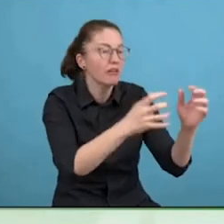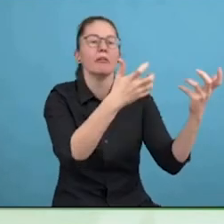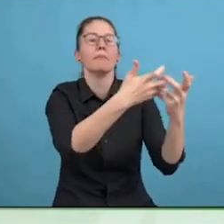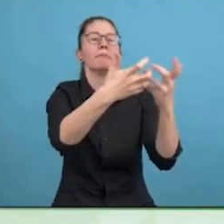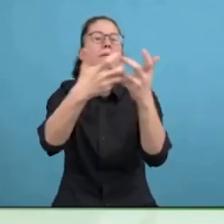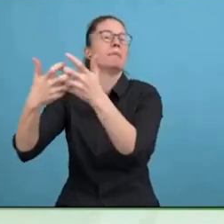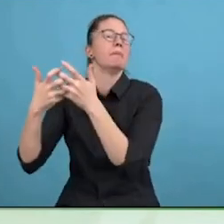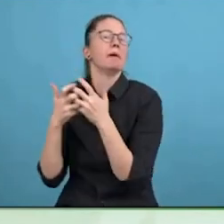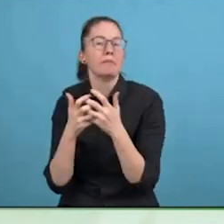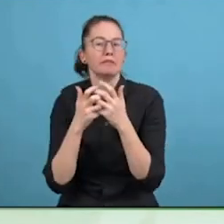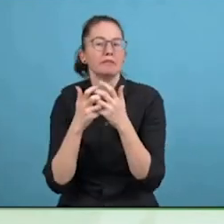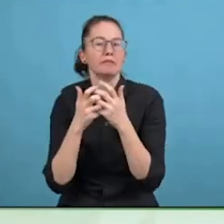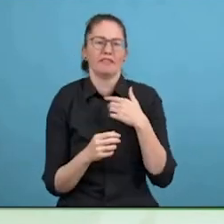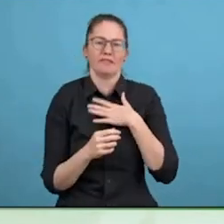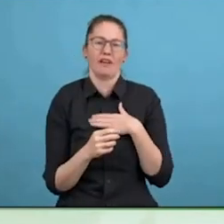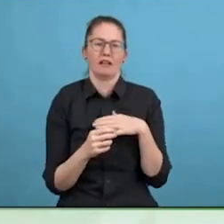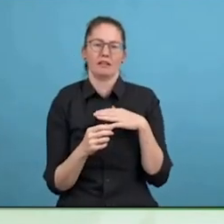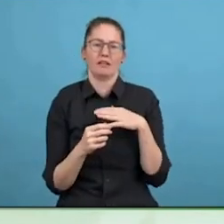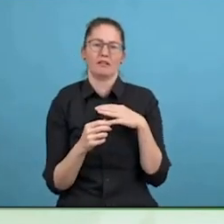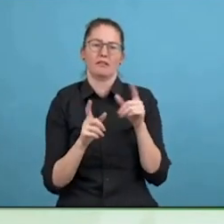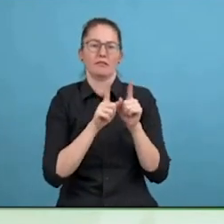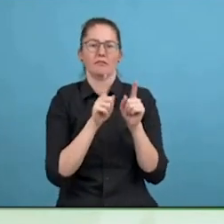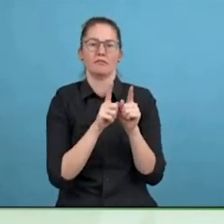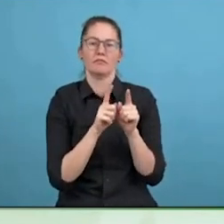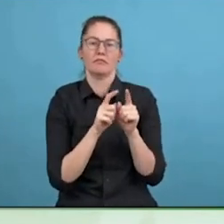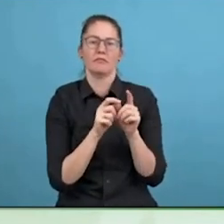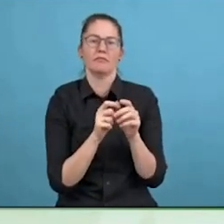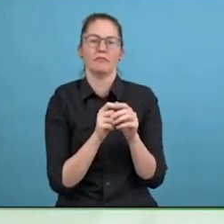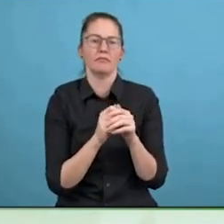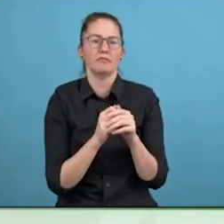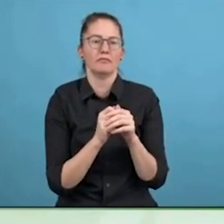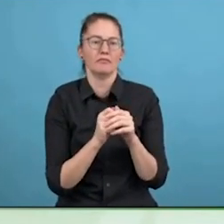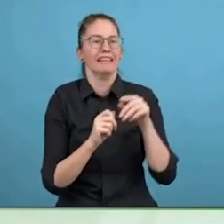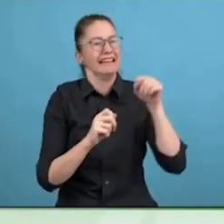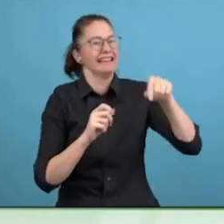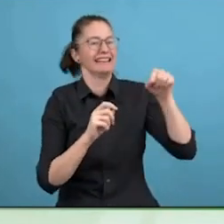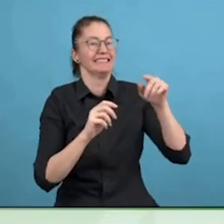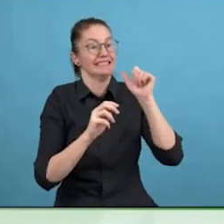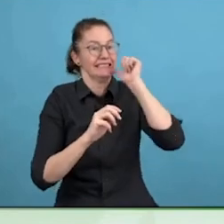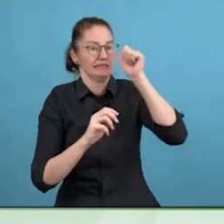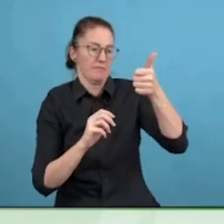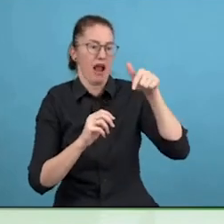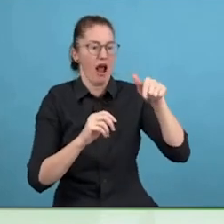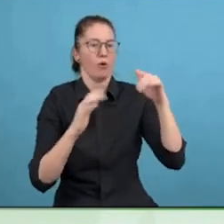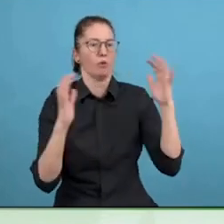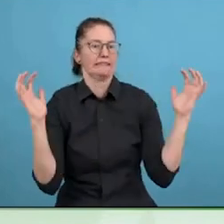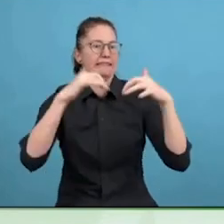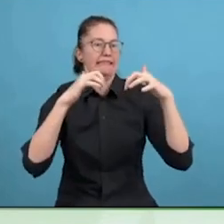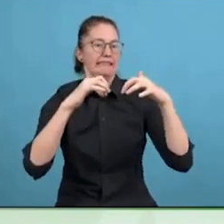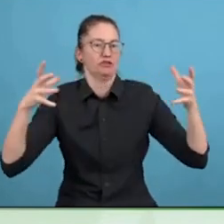I'll say that the whole thing is about – I think many times, we find